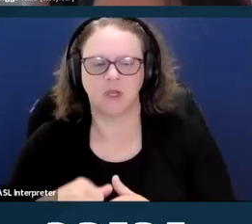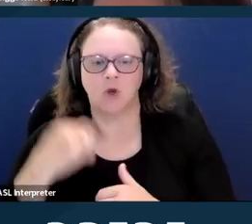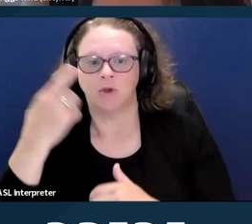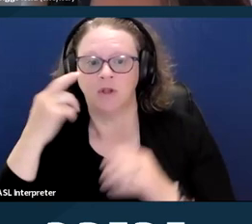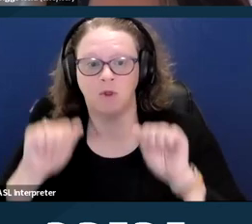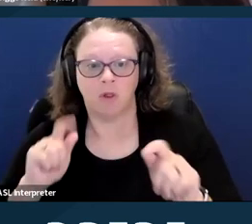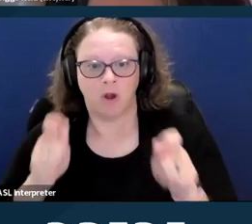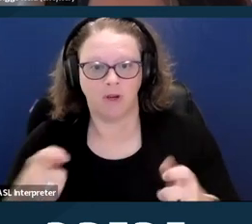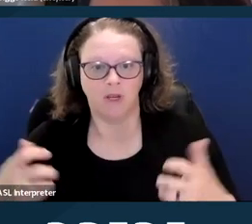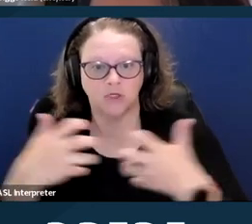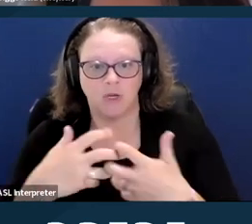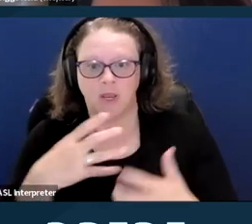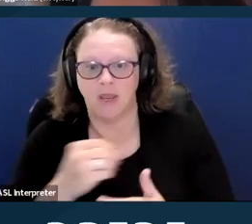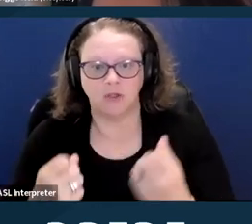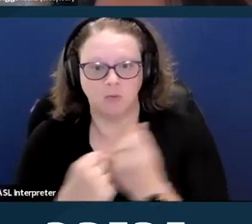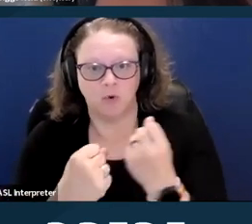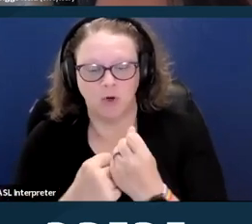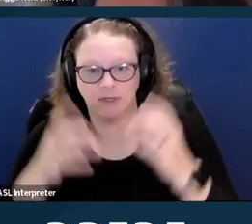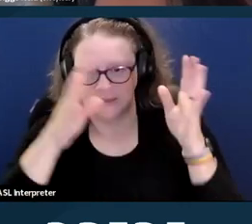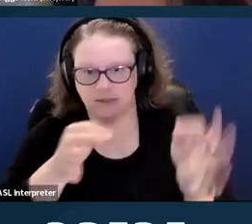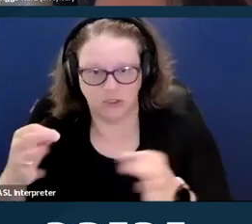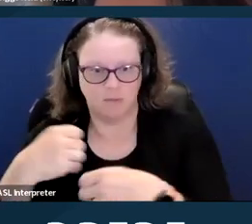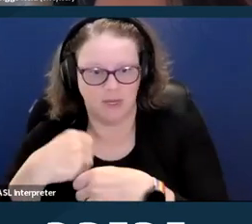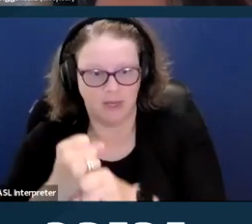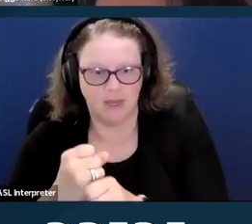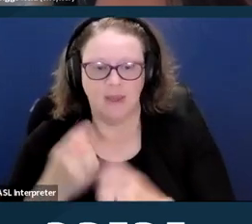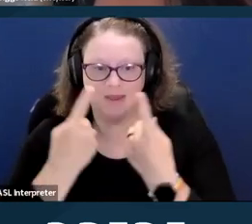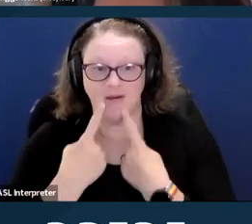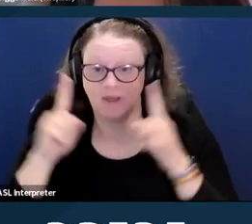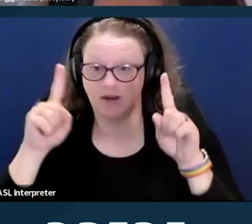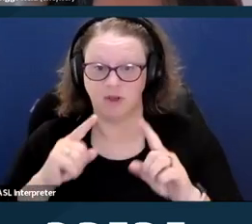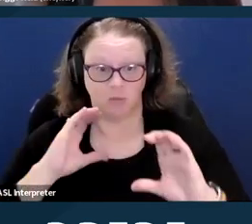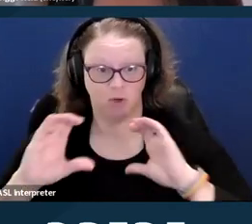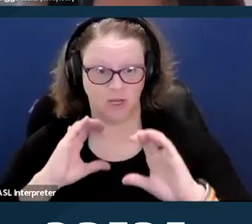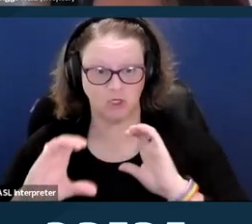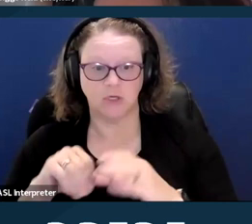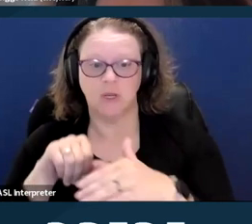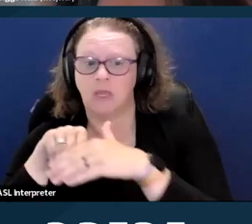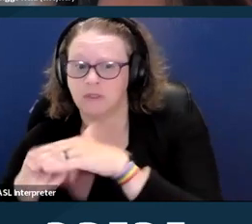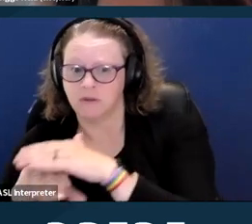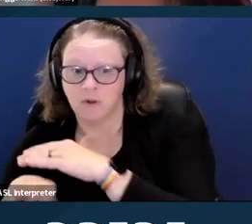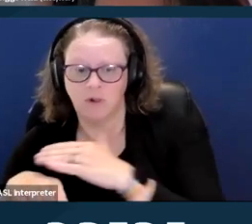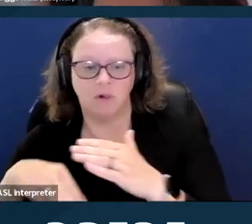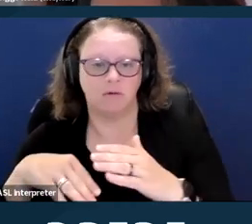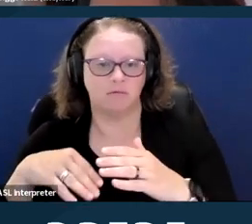and 2024 updated regulations. Then, we'll end the session with some resources for people